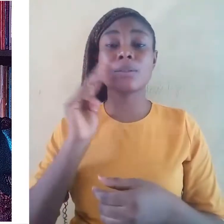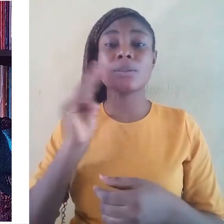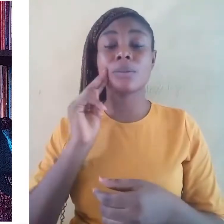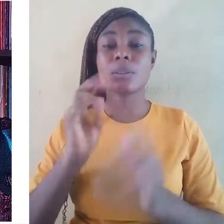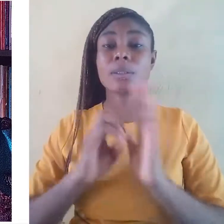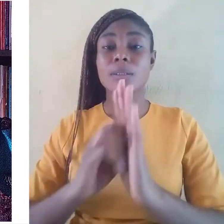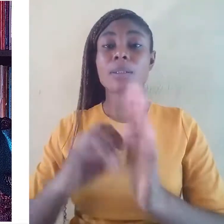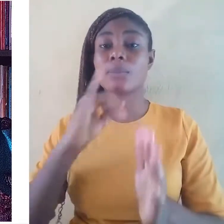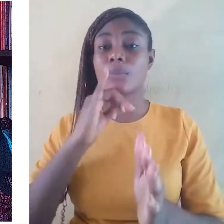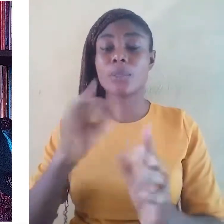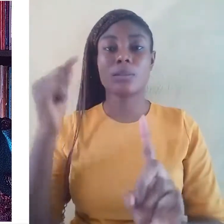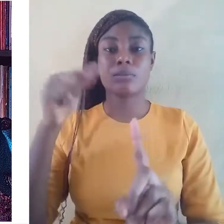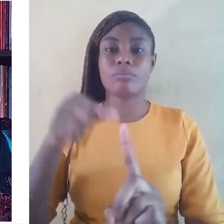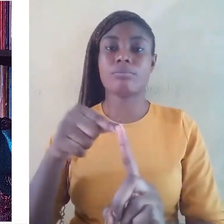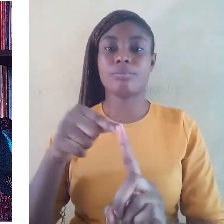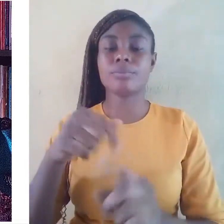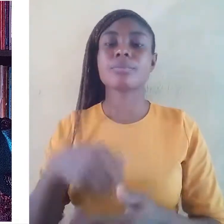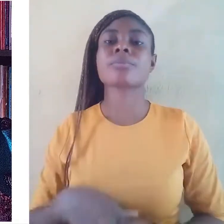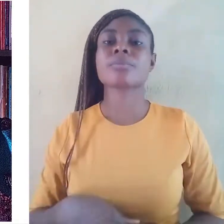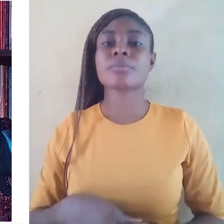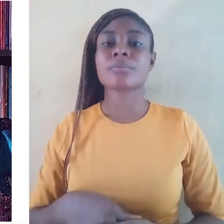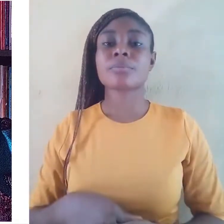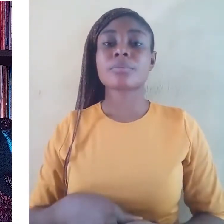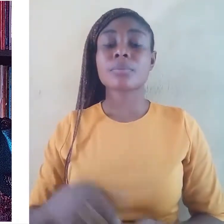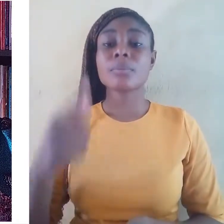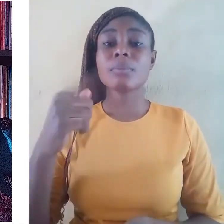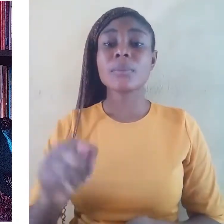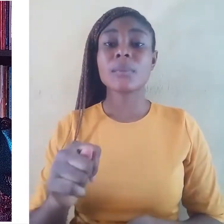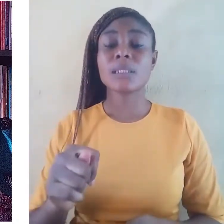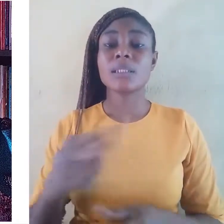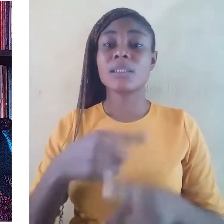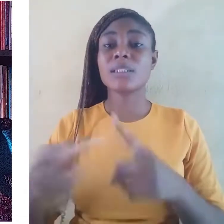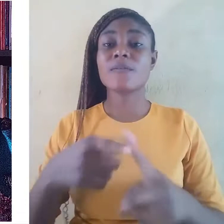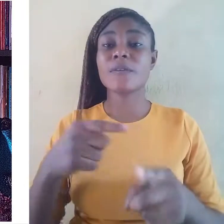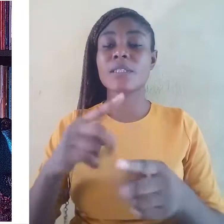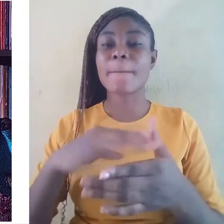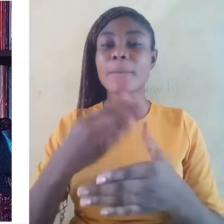The dichotomy between majority and minority languages supports discrimination.